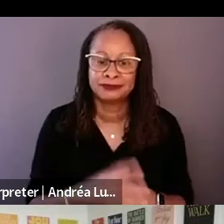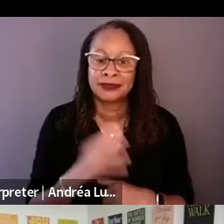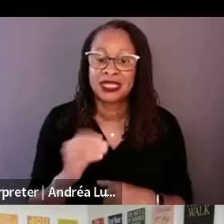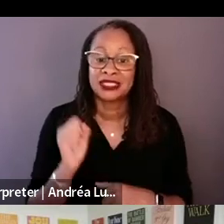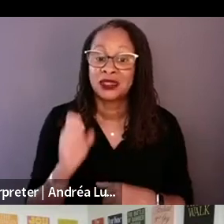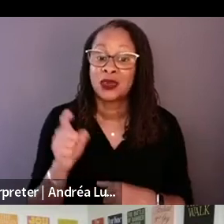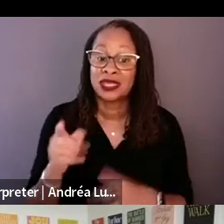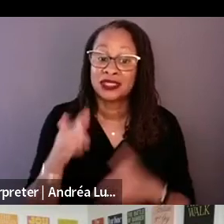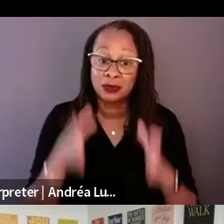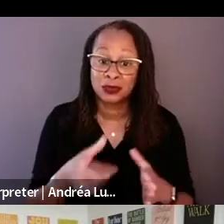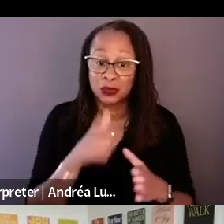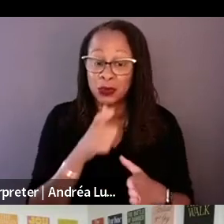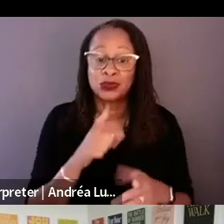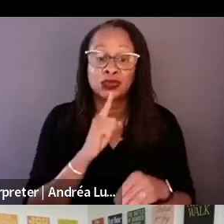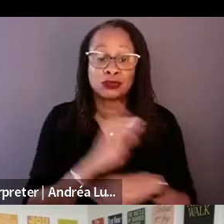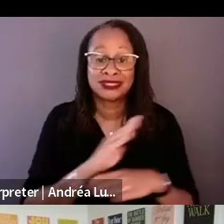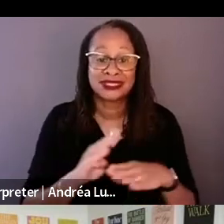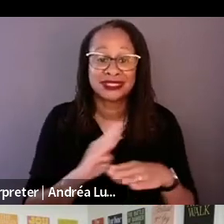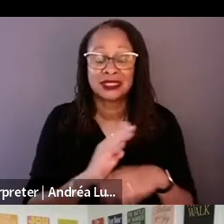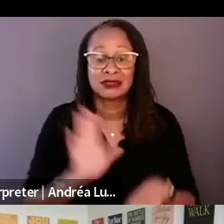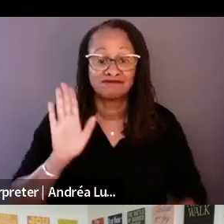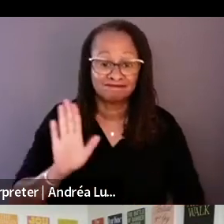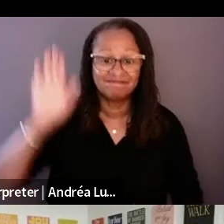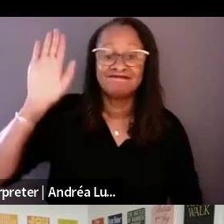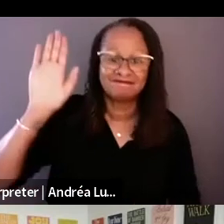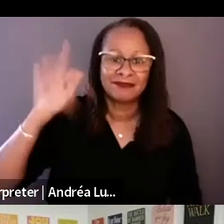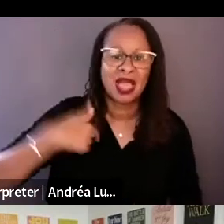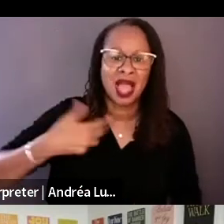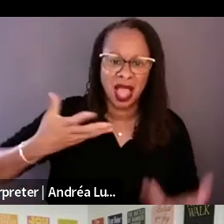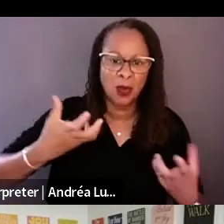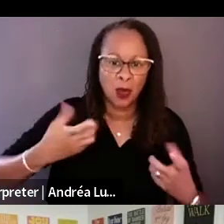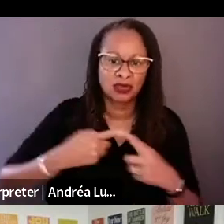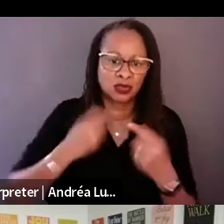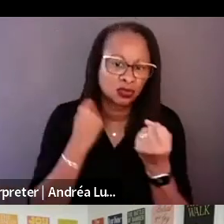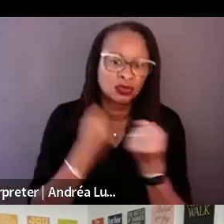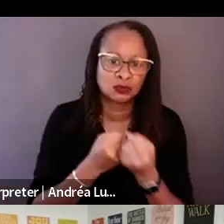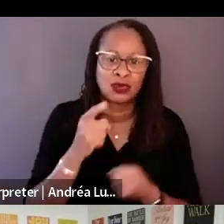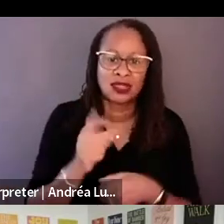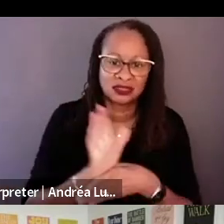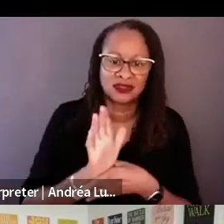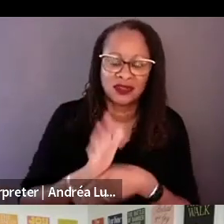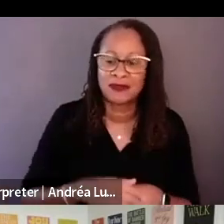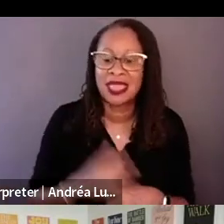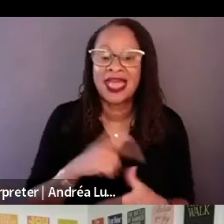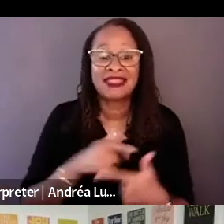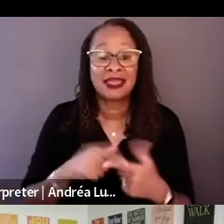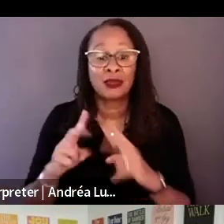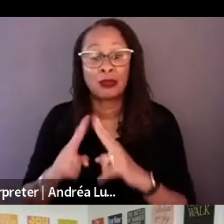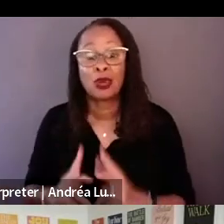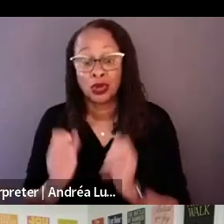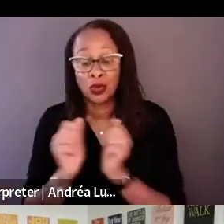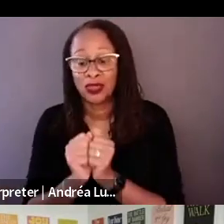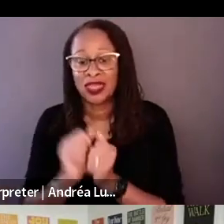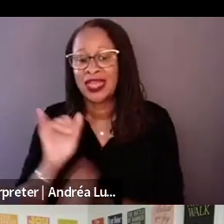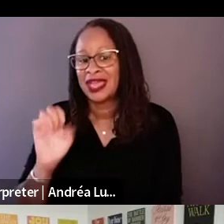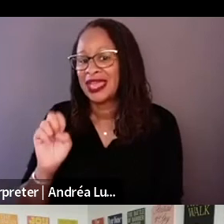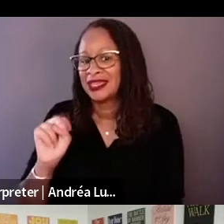actually stuck his hand up and said originally I want to back this, and we then partnered with